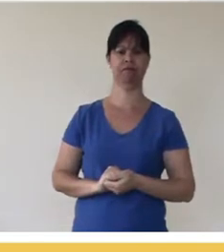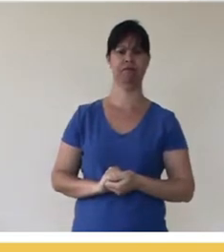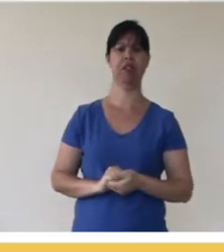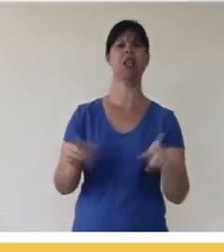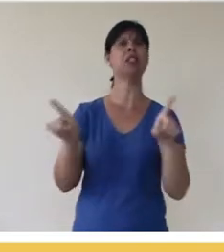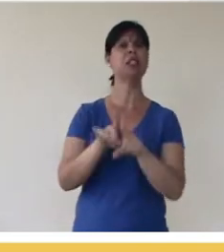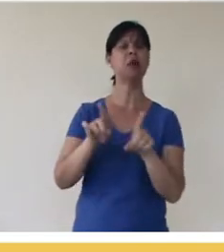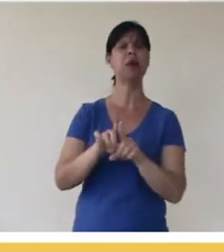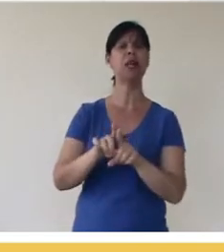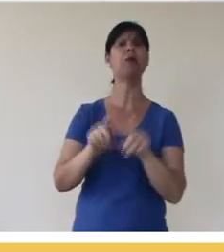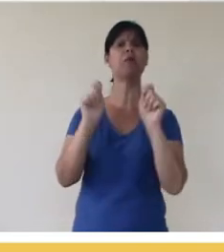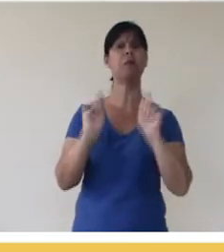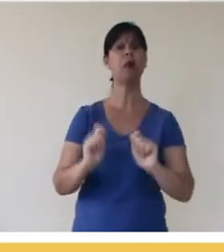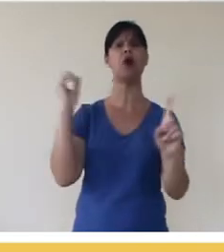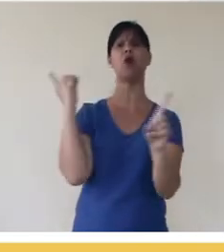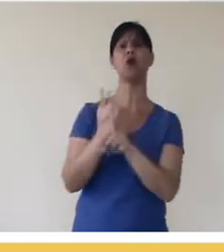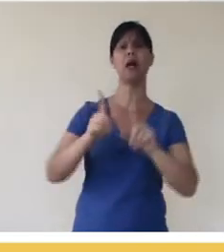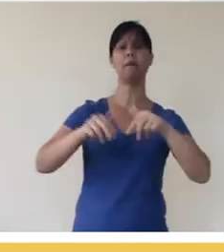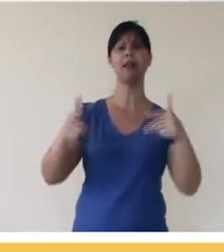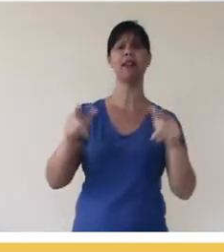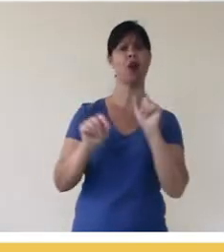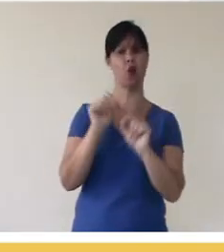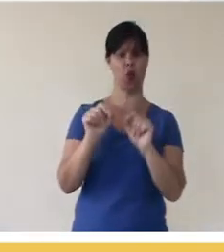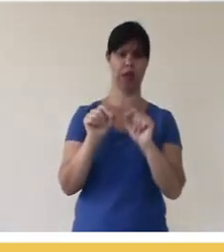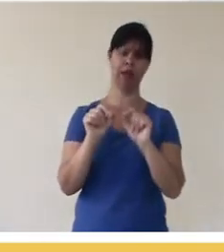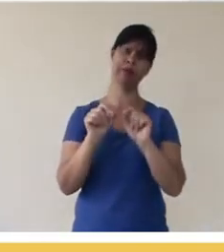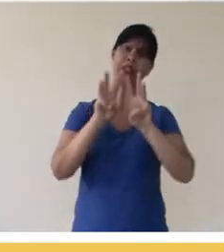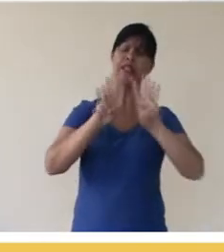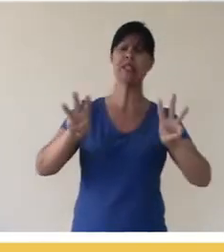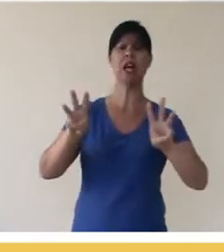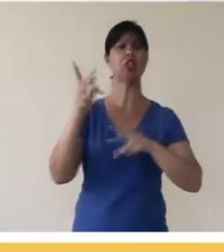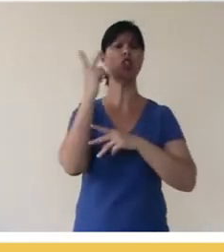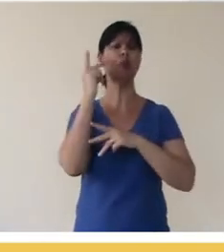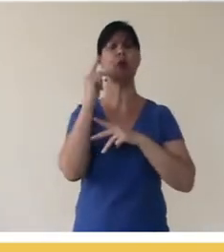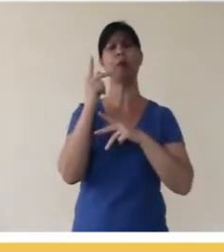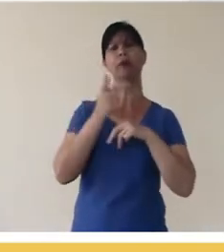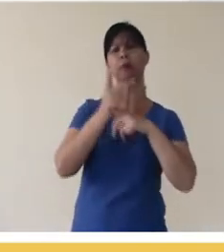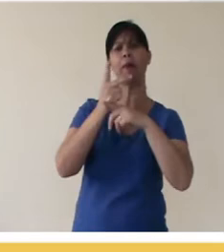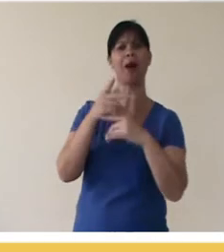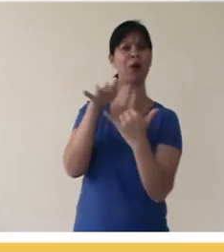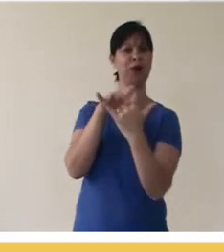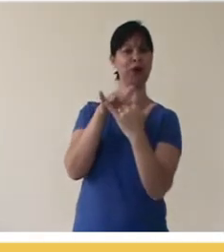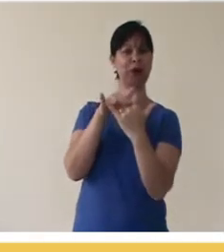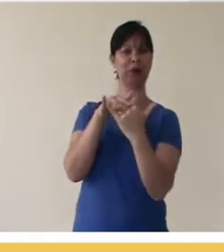You can also find material on sites you normally browse, such as YouTube, to search for videos.